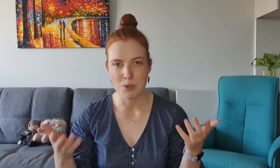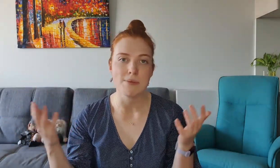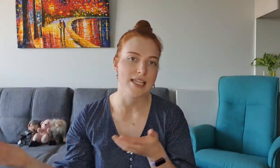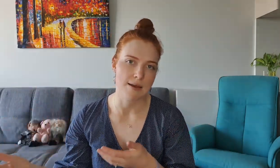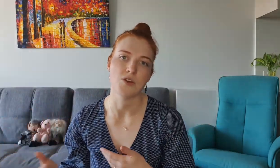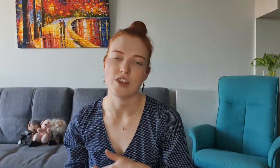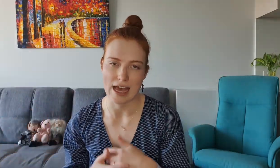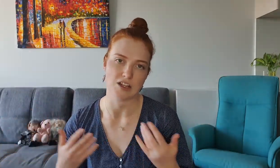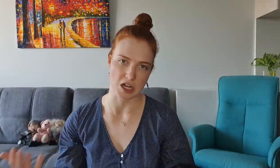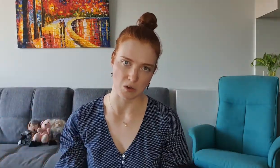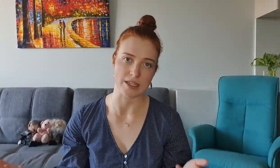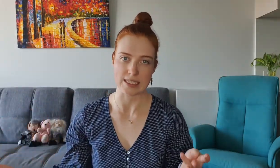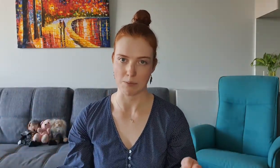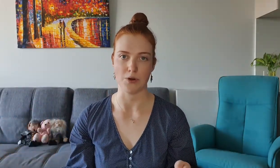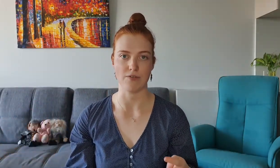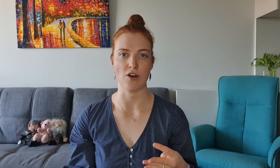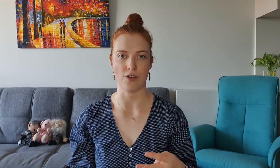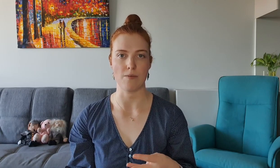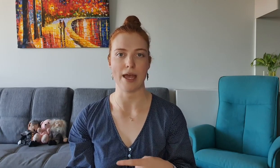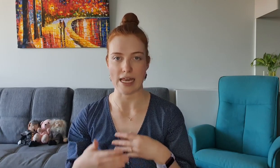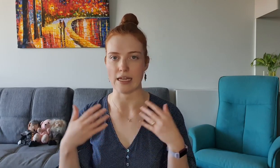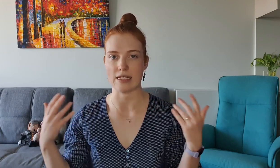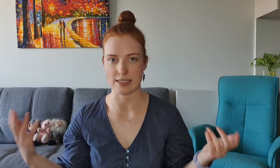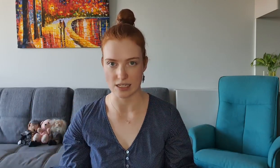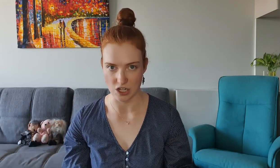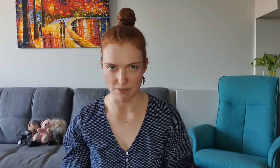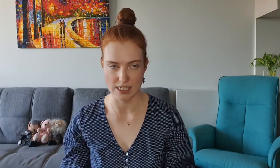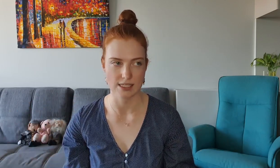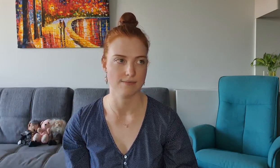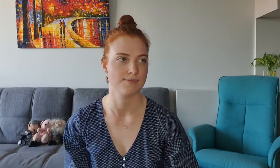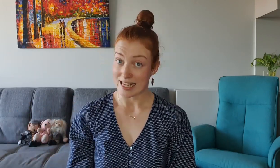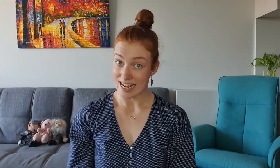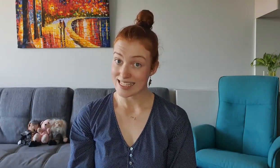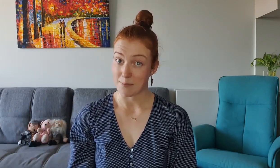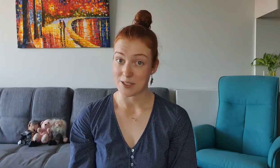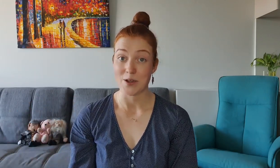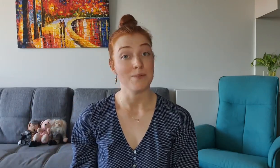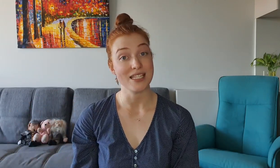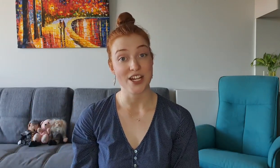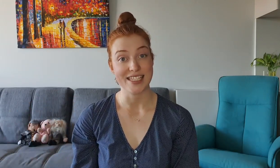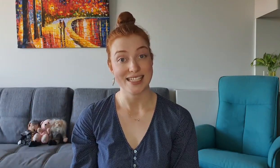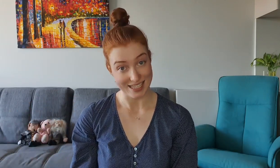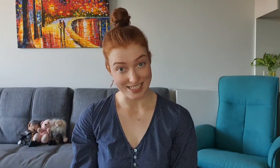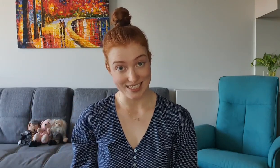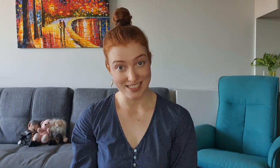Props to them though they are genuinely supportive of him and his achievements but then in the next episode Miss J says this: